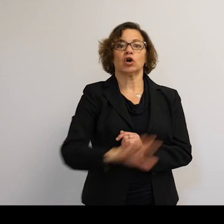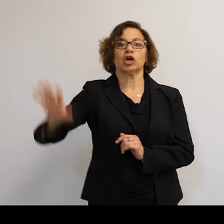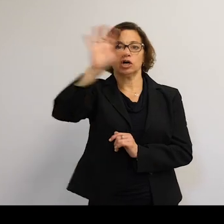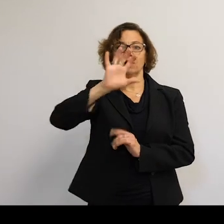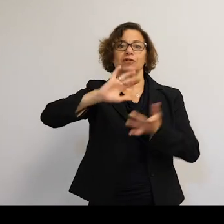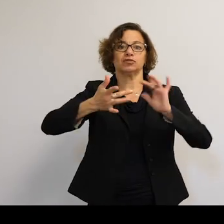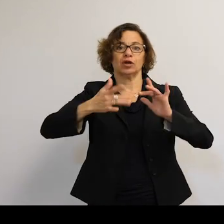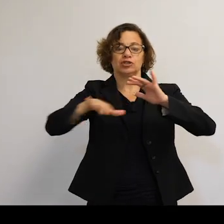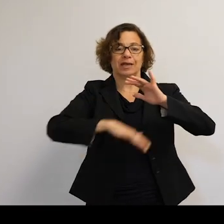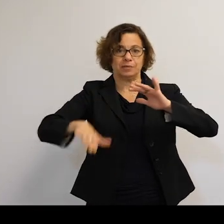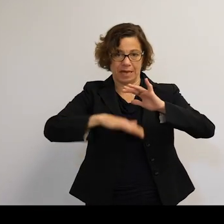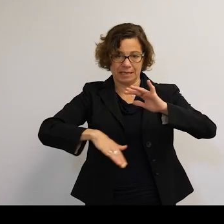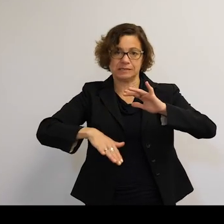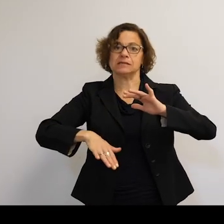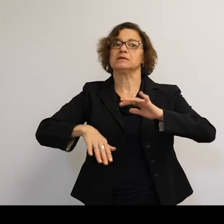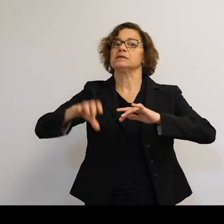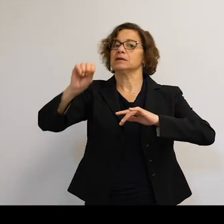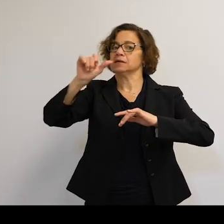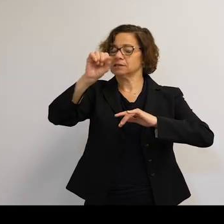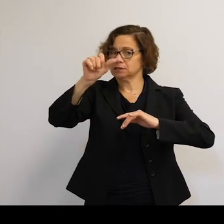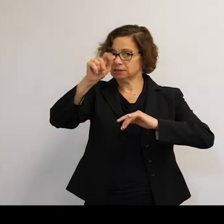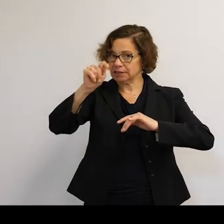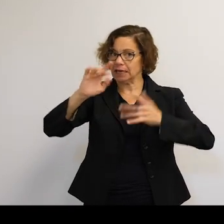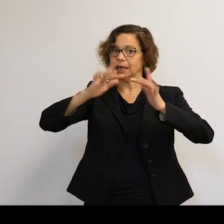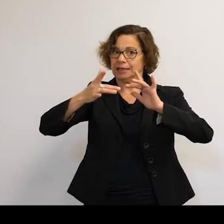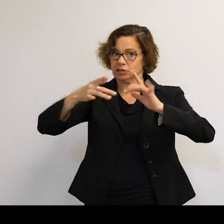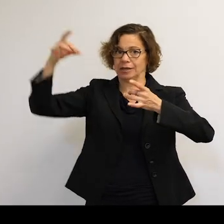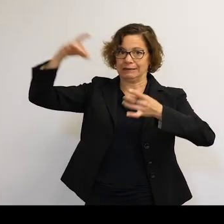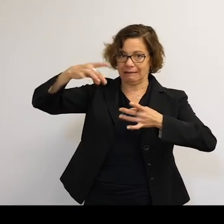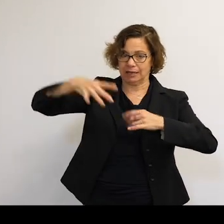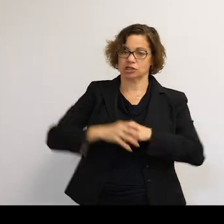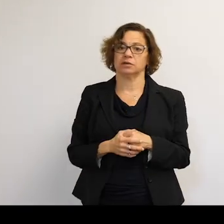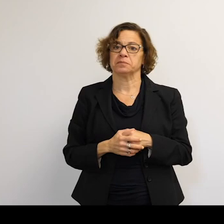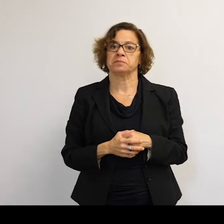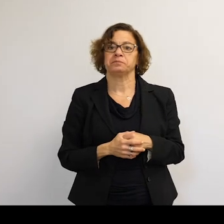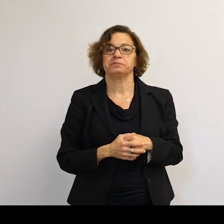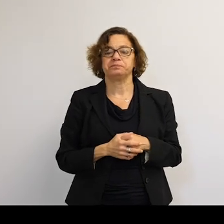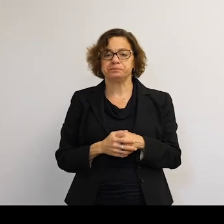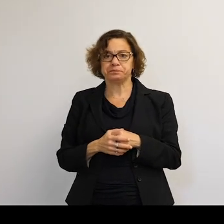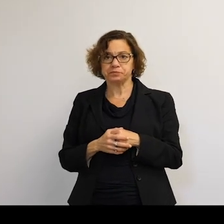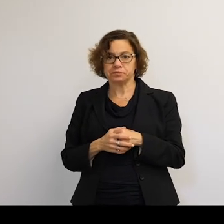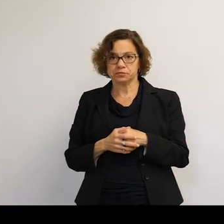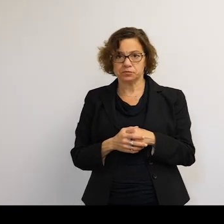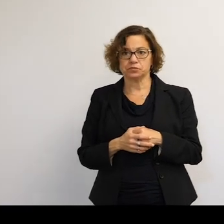So currently, there's only about 1,500 active satellites in total, OK?